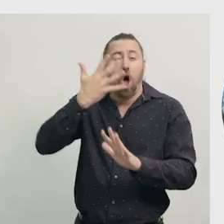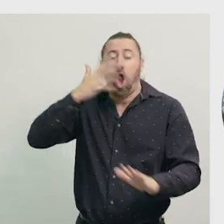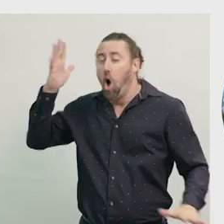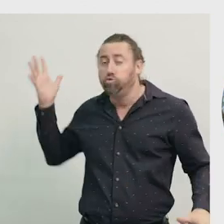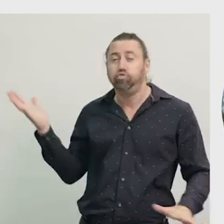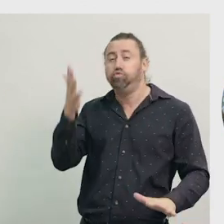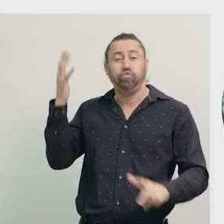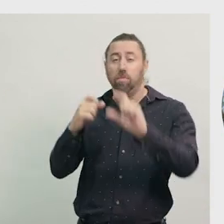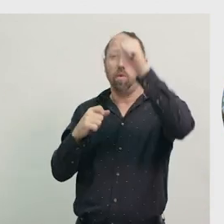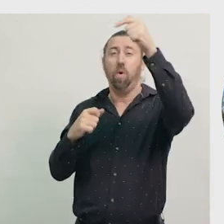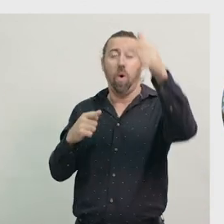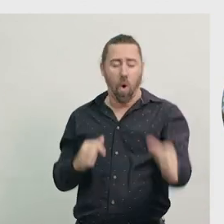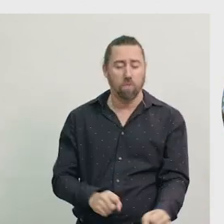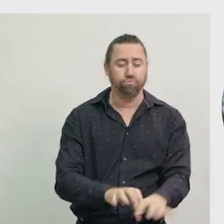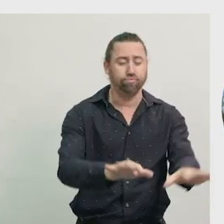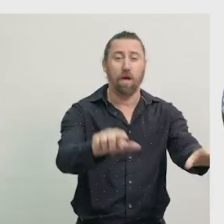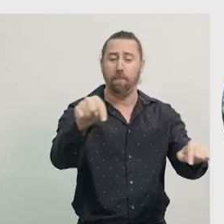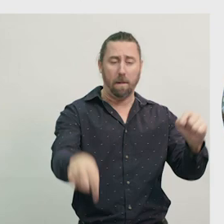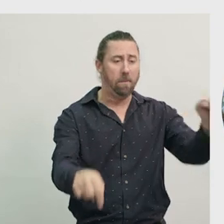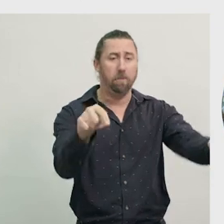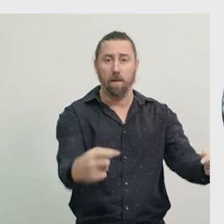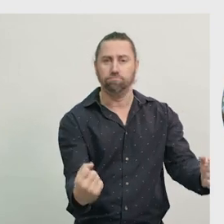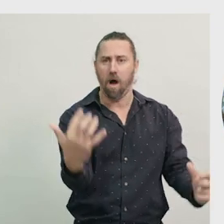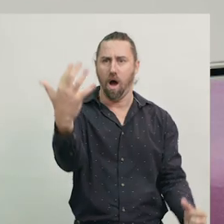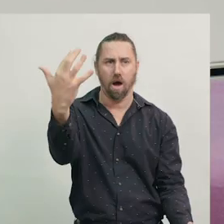so that new plants can grow, and the cycle can continue.